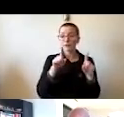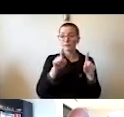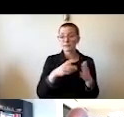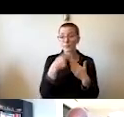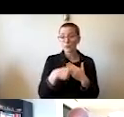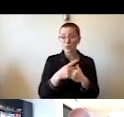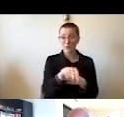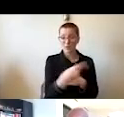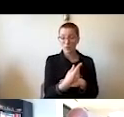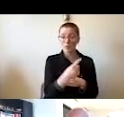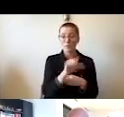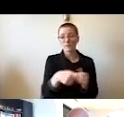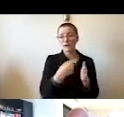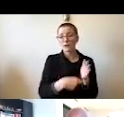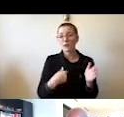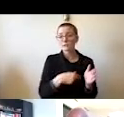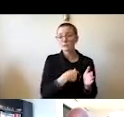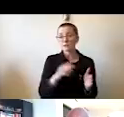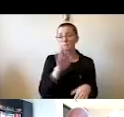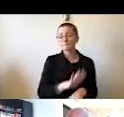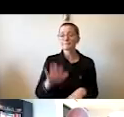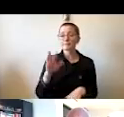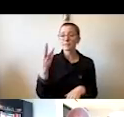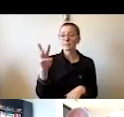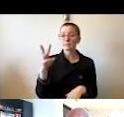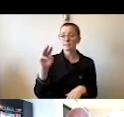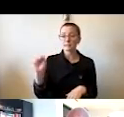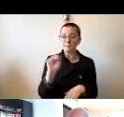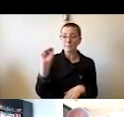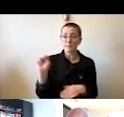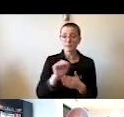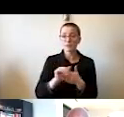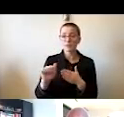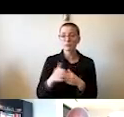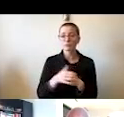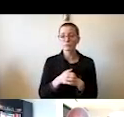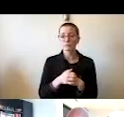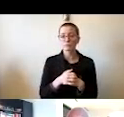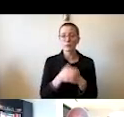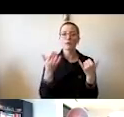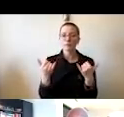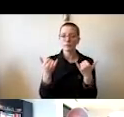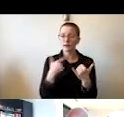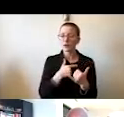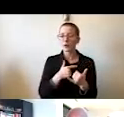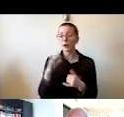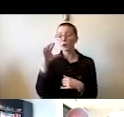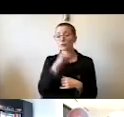semester has cost us about $16 million. Right now, we are estimating that the financial impact